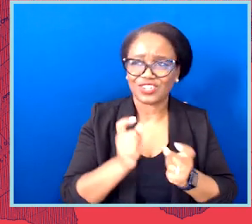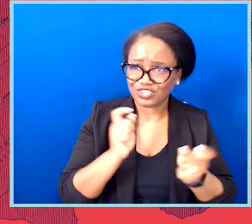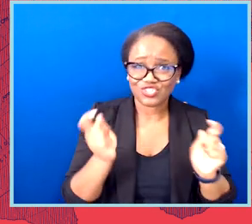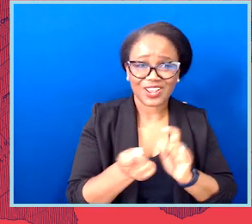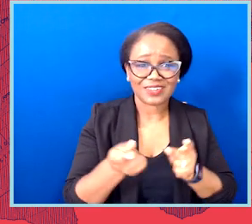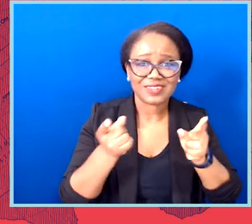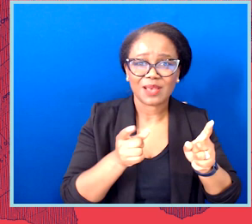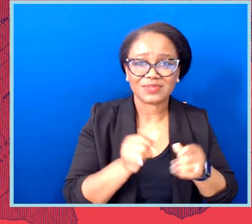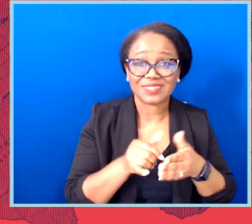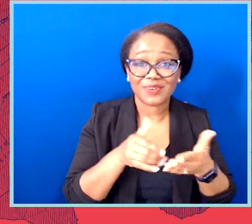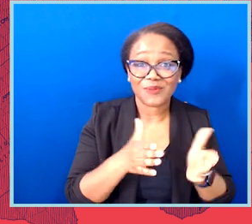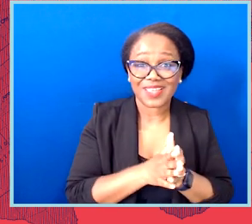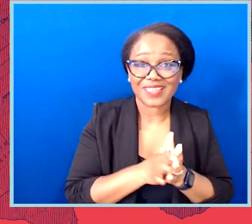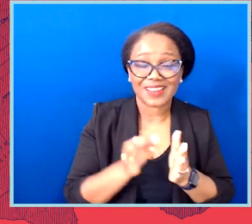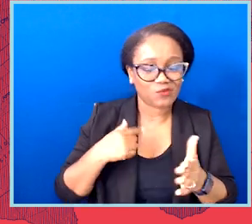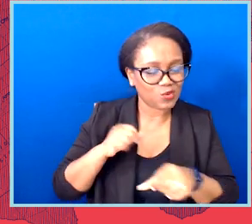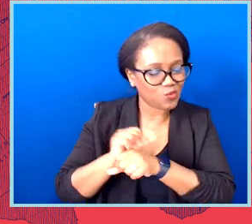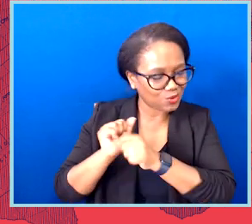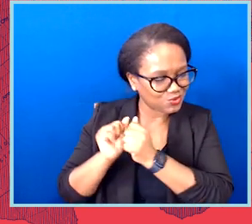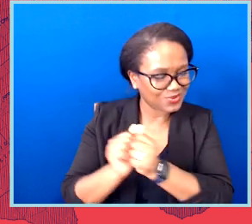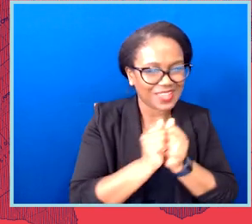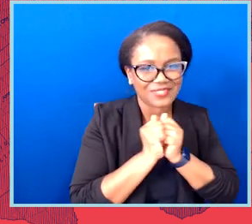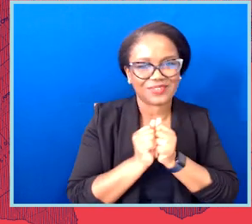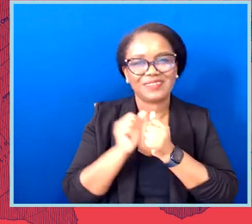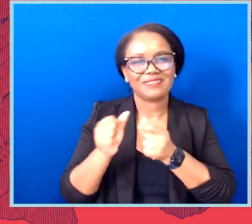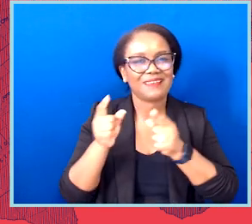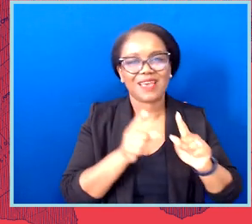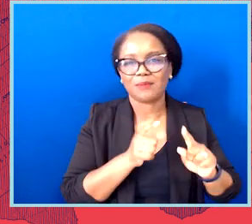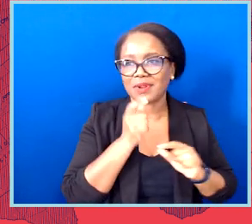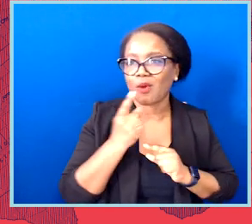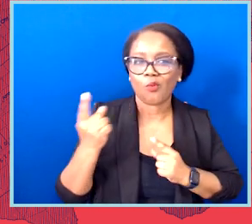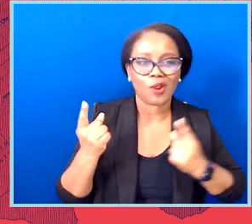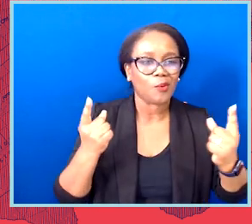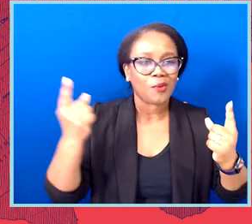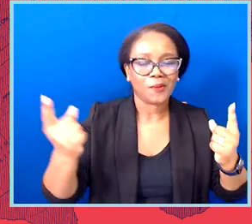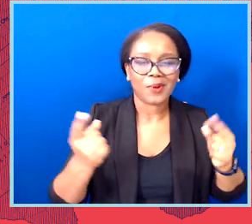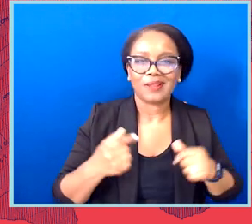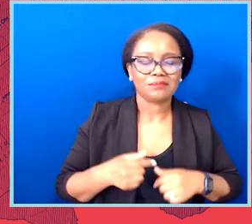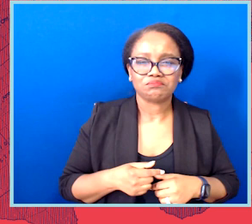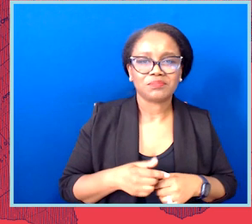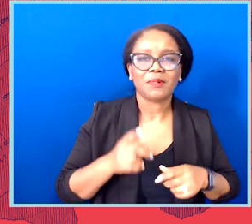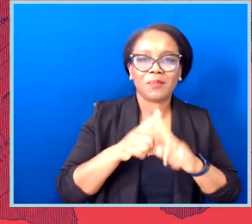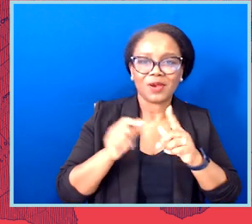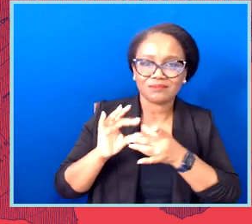So that's what gives me hope, and I know we have to have hope because if we don't, the other side has already won and we can't let that happen.